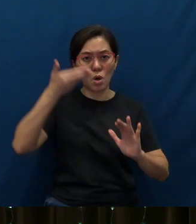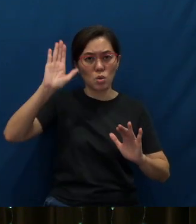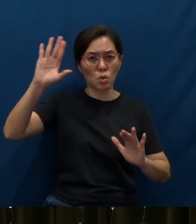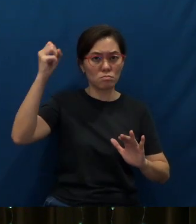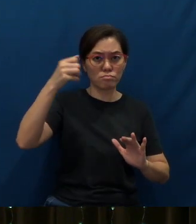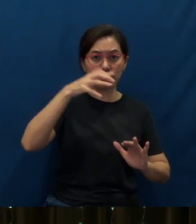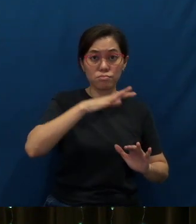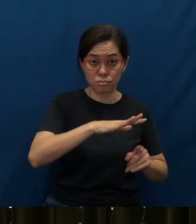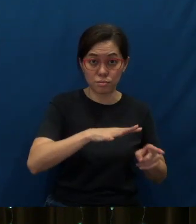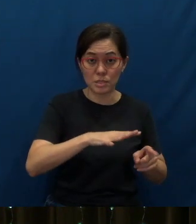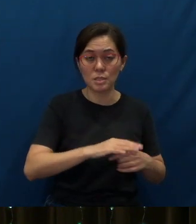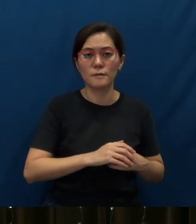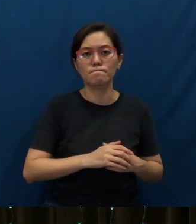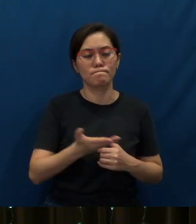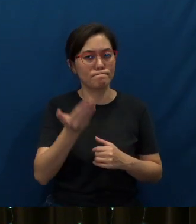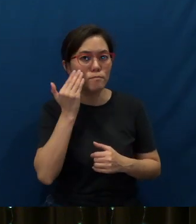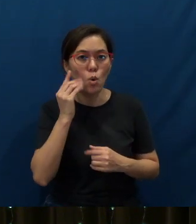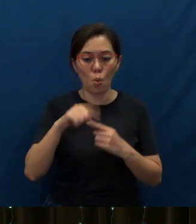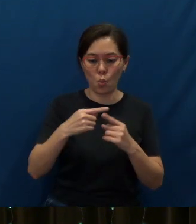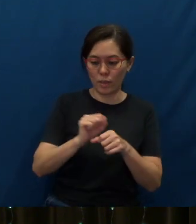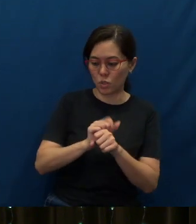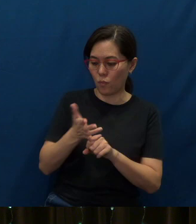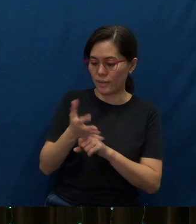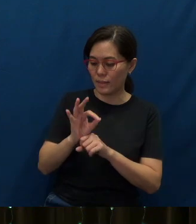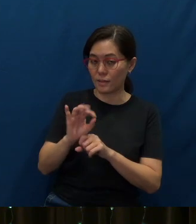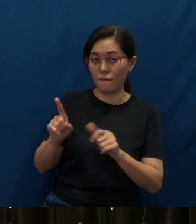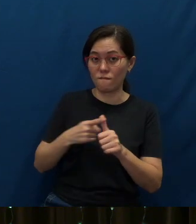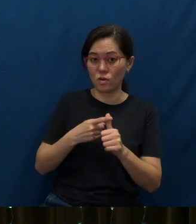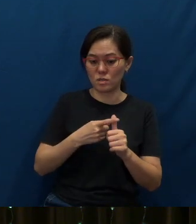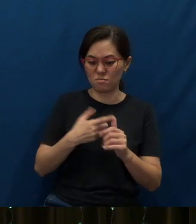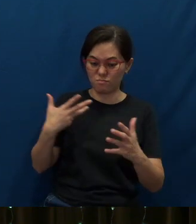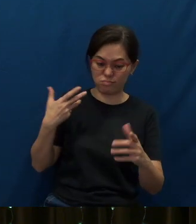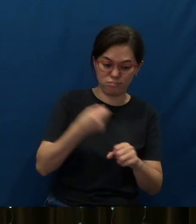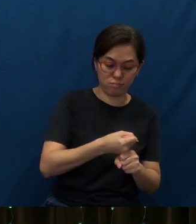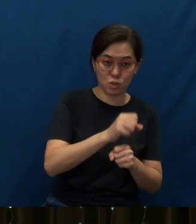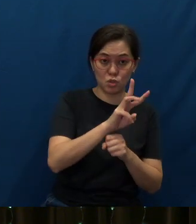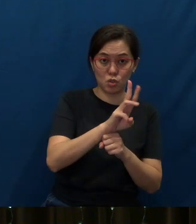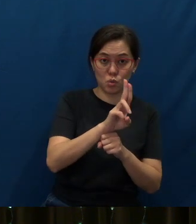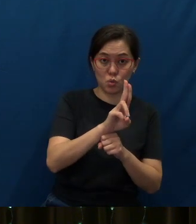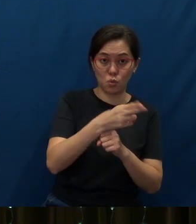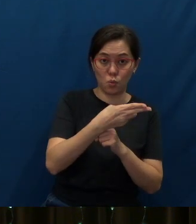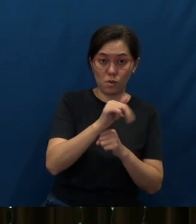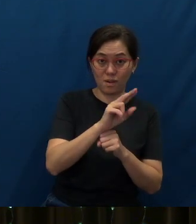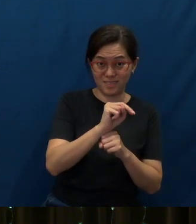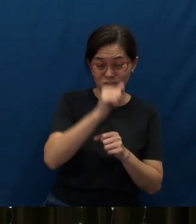You know, when COVID-19 first hit Wuhan - if you still remember, it was called Wuhan